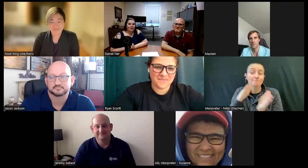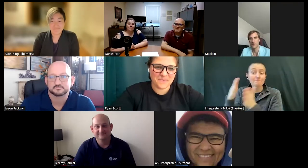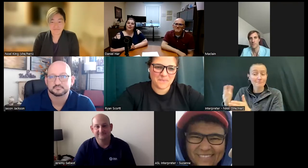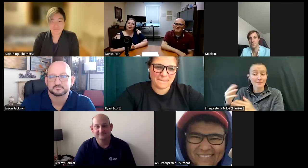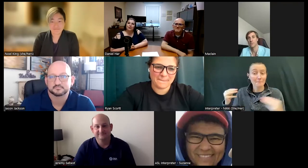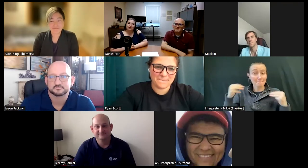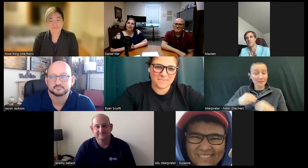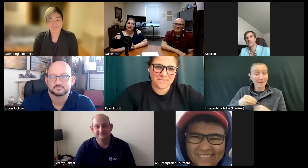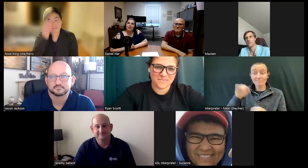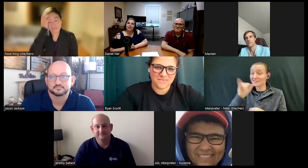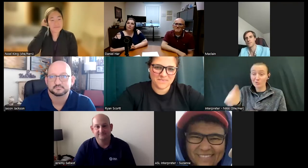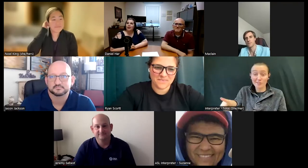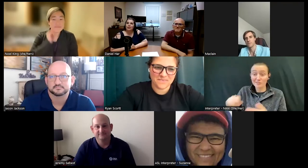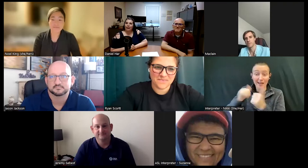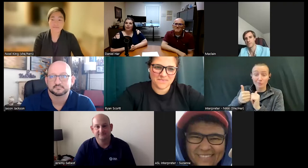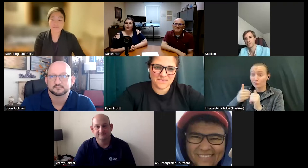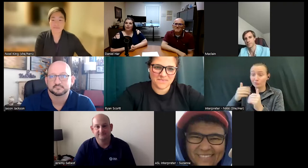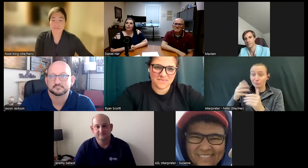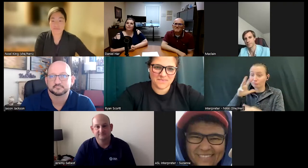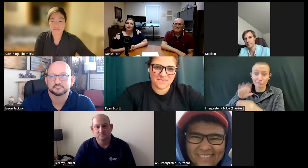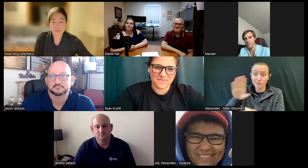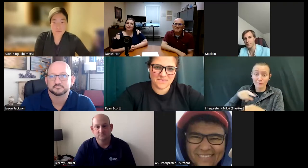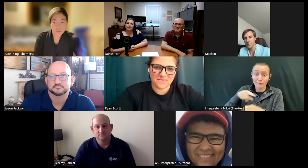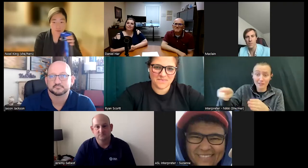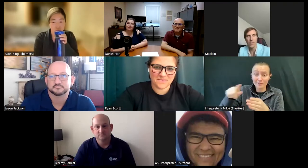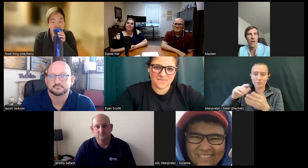into your field and what inspired you?